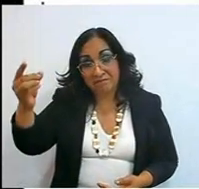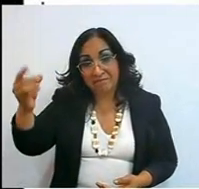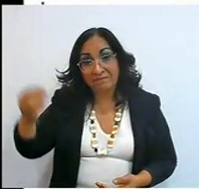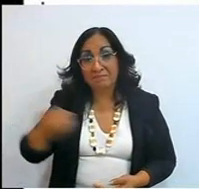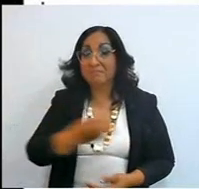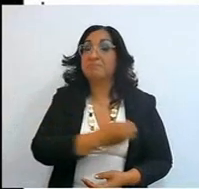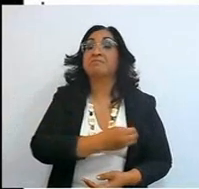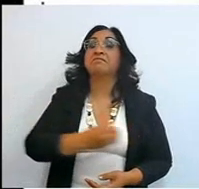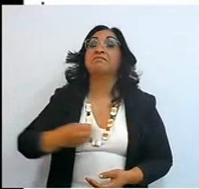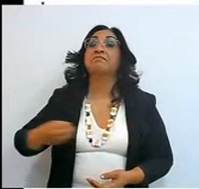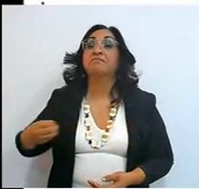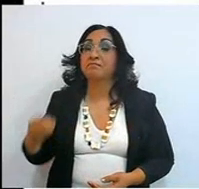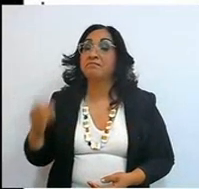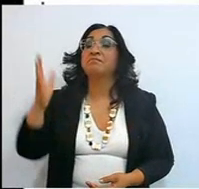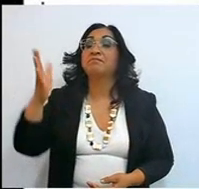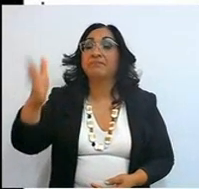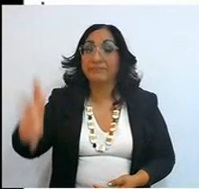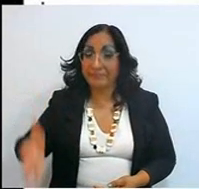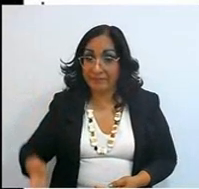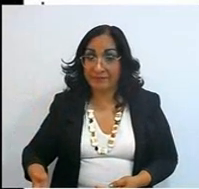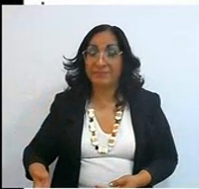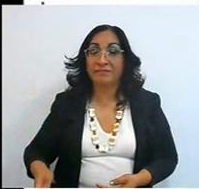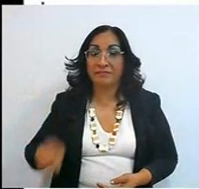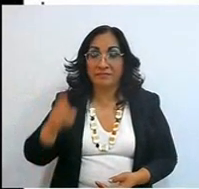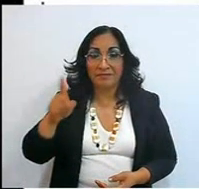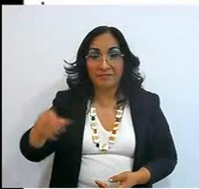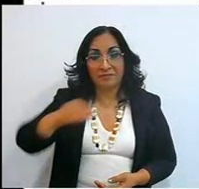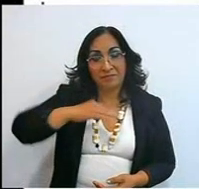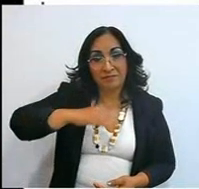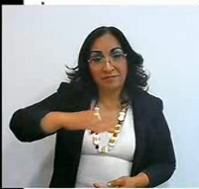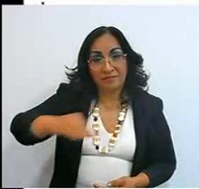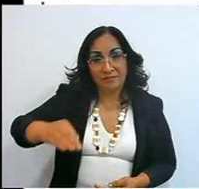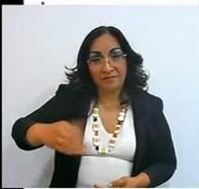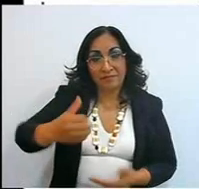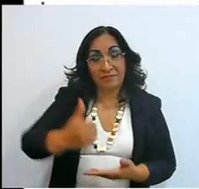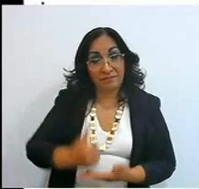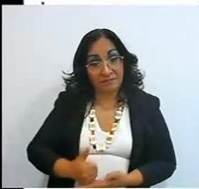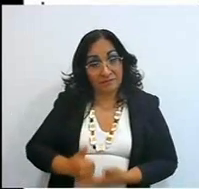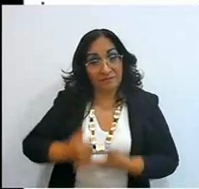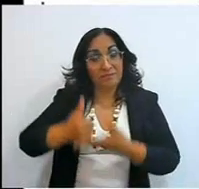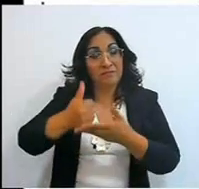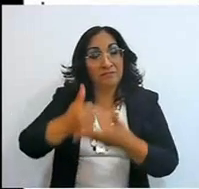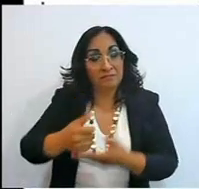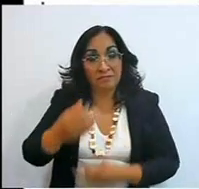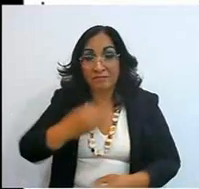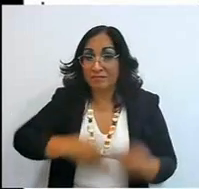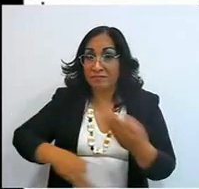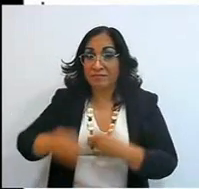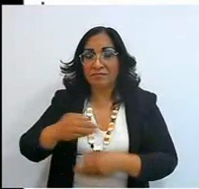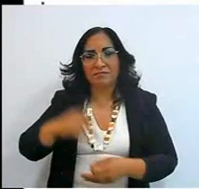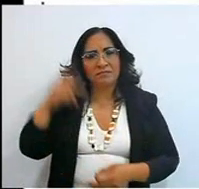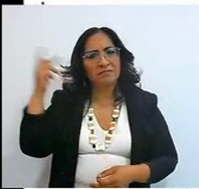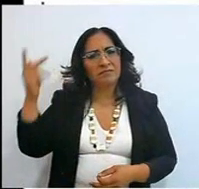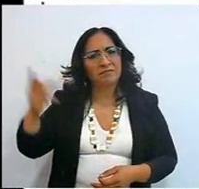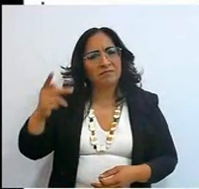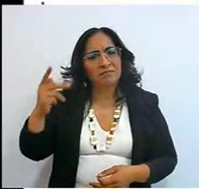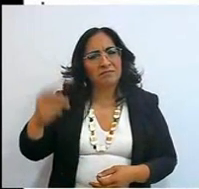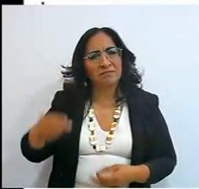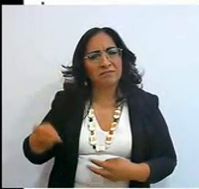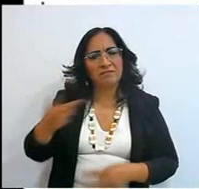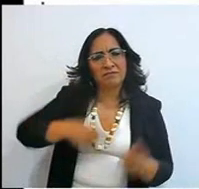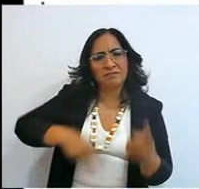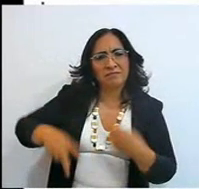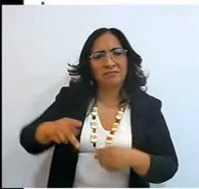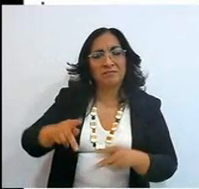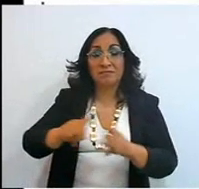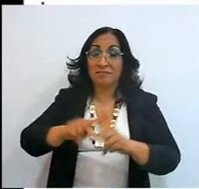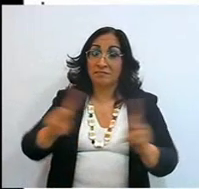(look carefully) you will be able to sustain yourself, and also all this people will go in peace to their place."